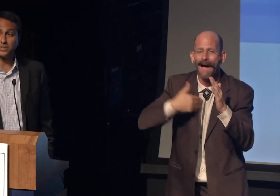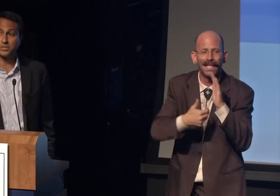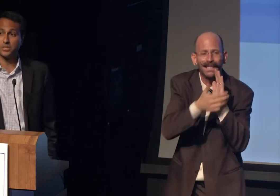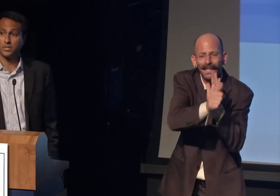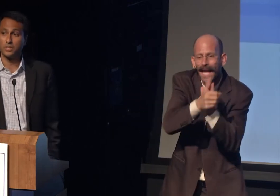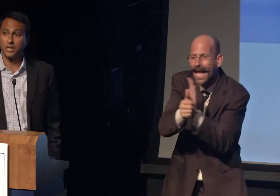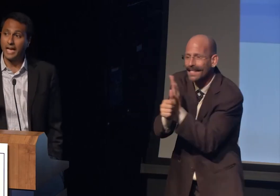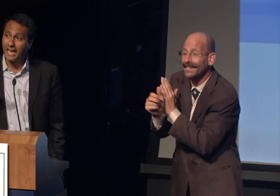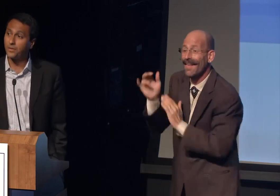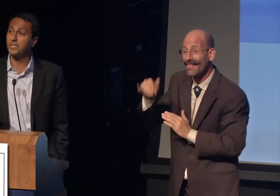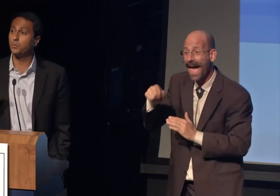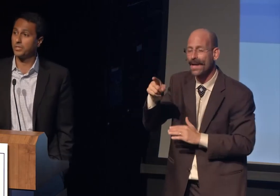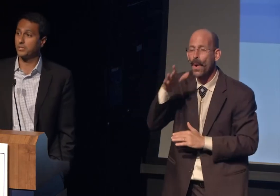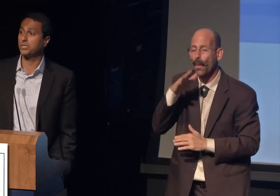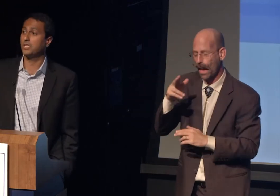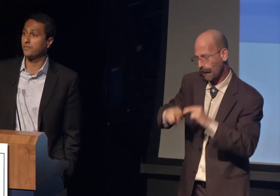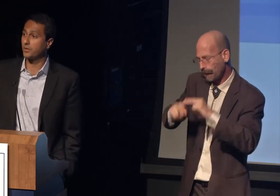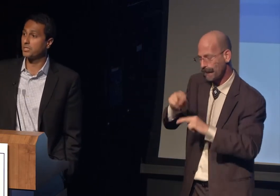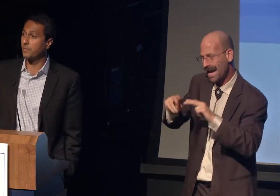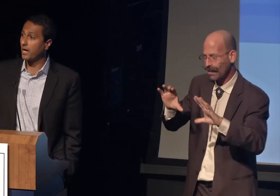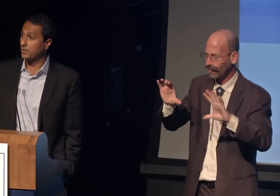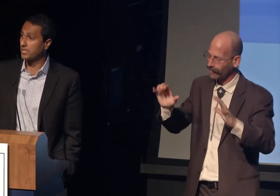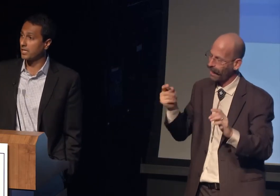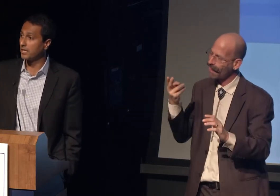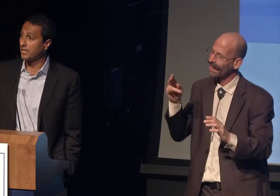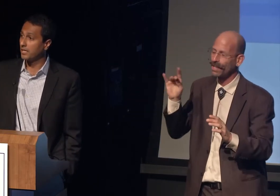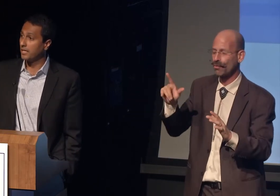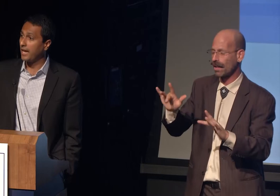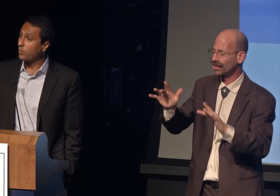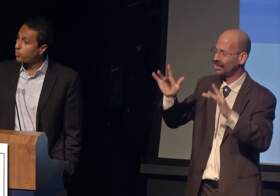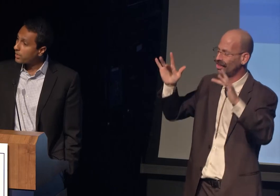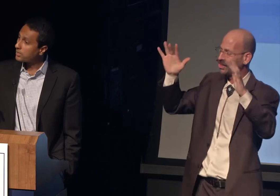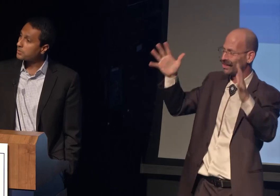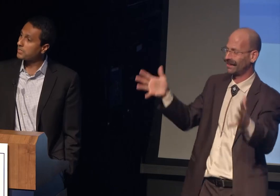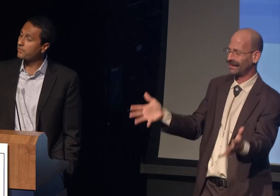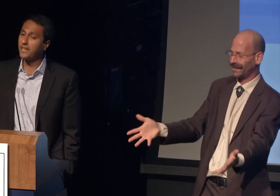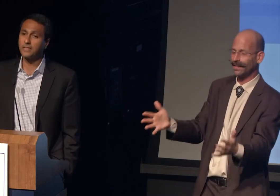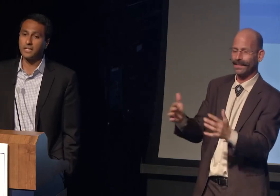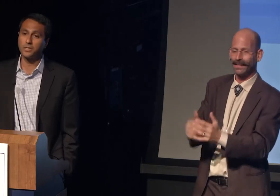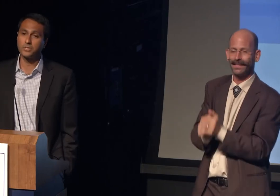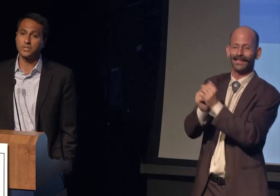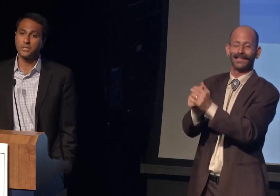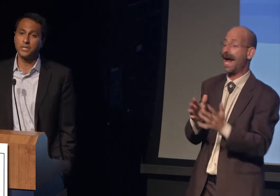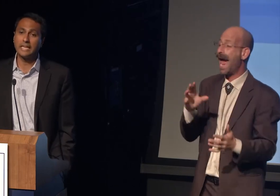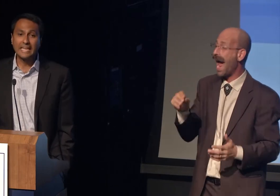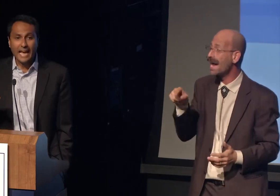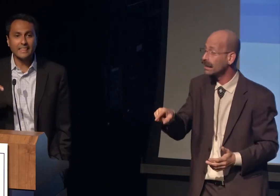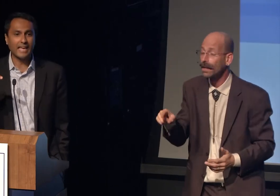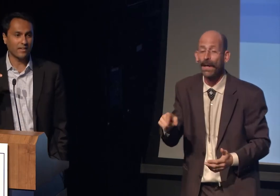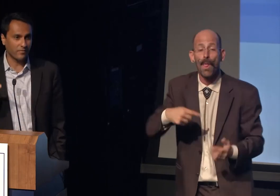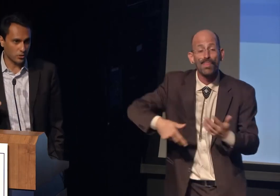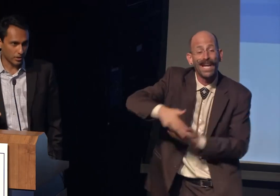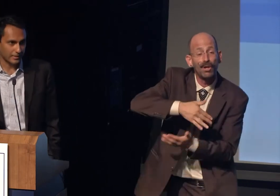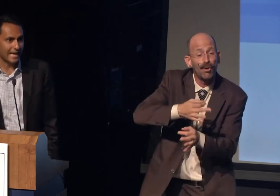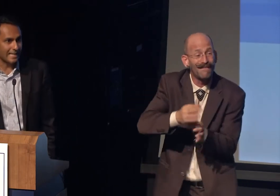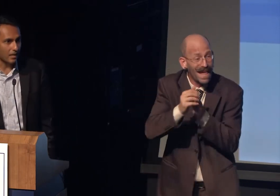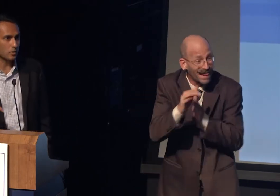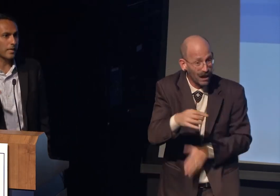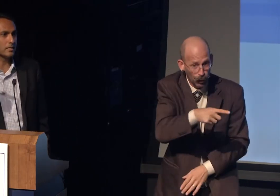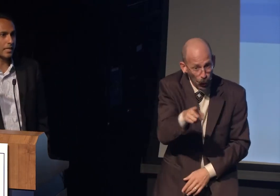a healthy religiously diverse democracy. And where do those interfaith leaders get that vision,